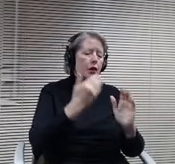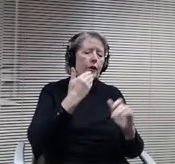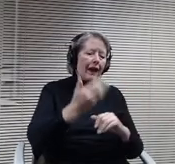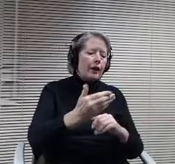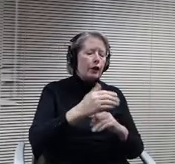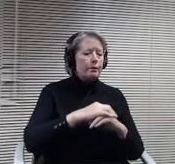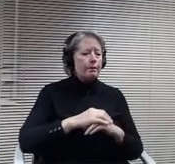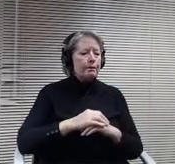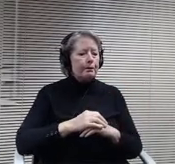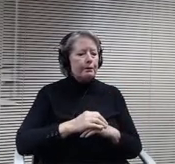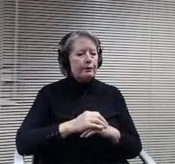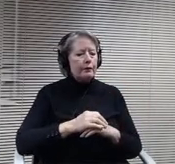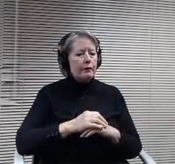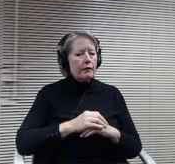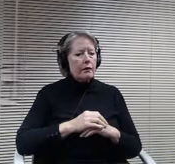Thank you John. Any other questions or comments?